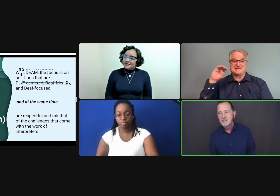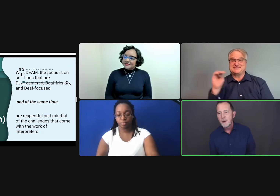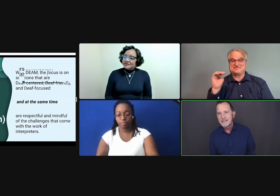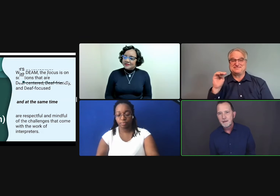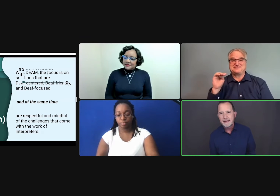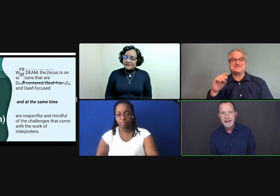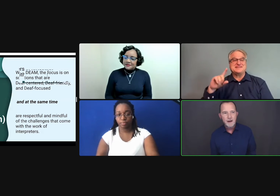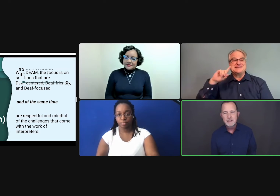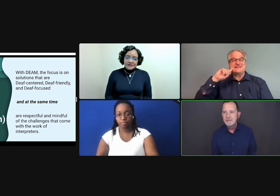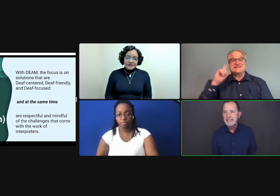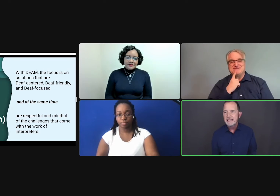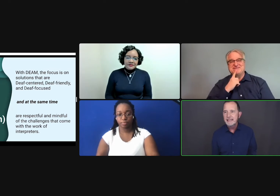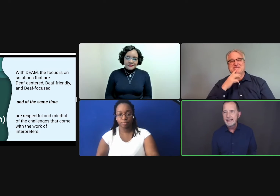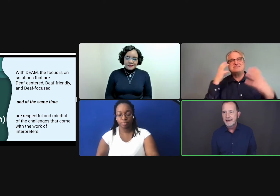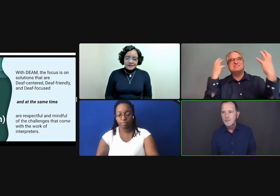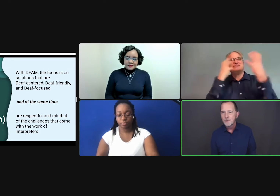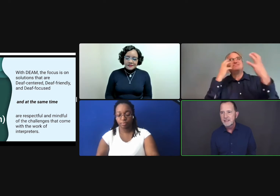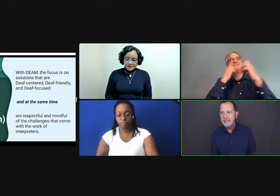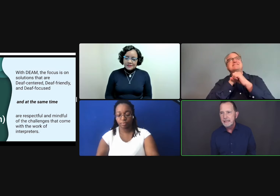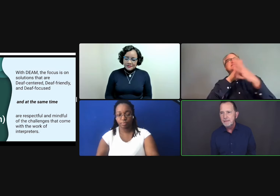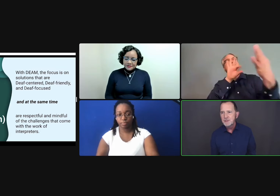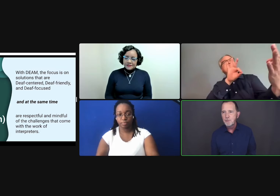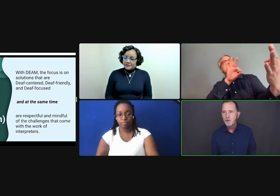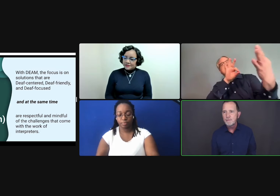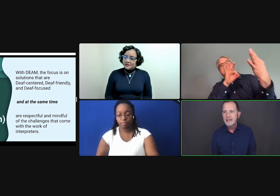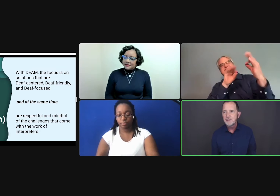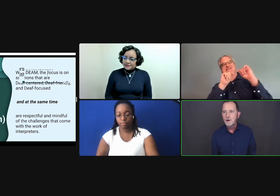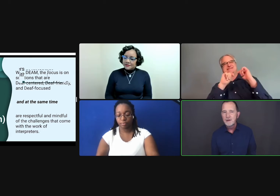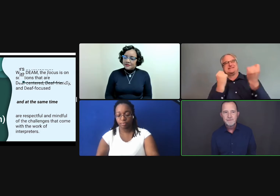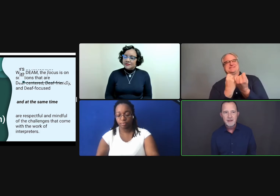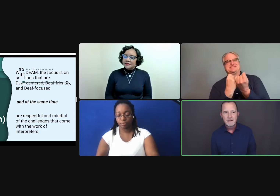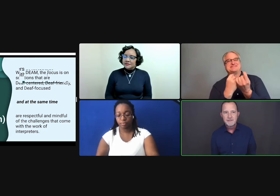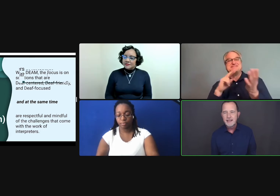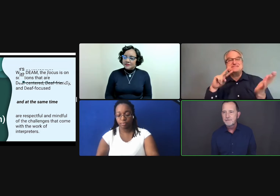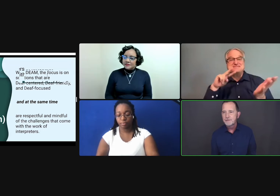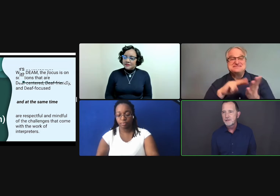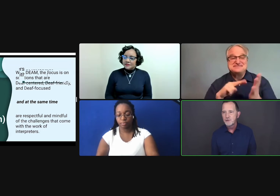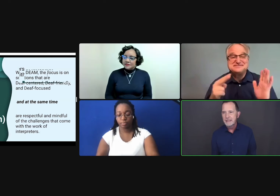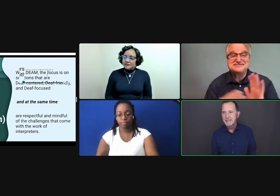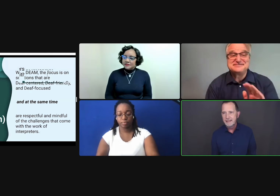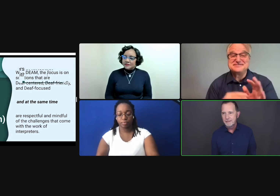It's represented by the acronym D-E-A-M, or DEAM, which is a portmanteau of Deaf Dream Team.